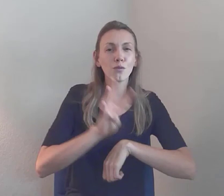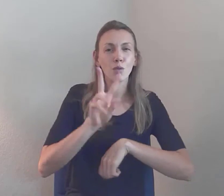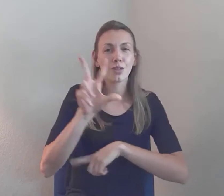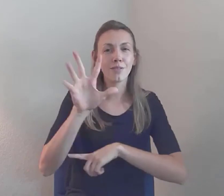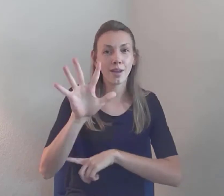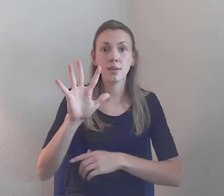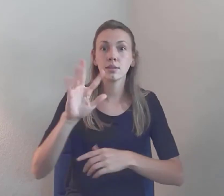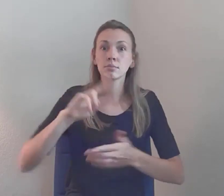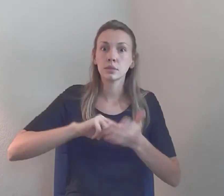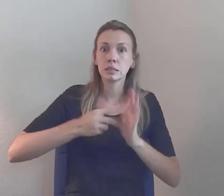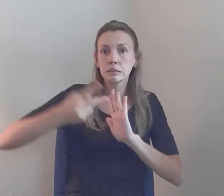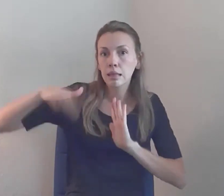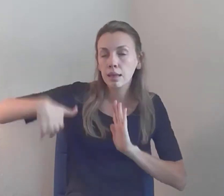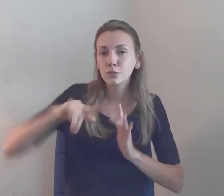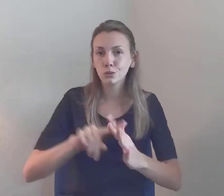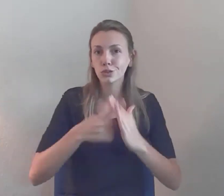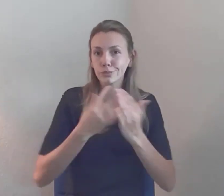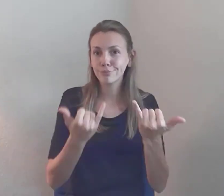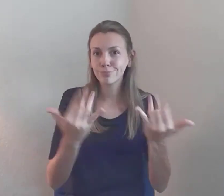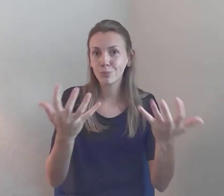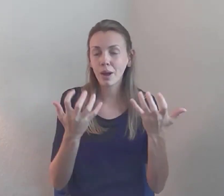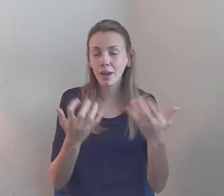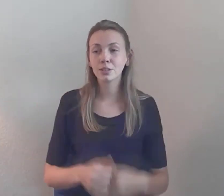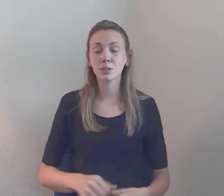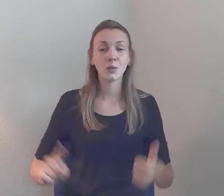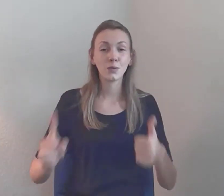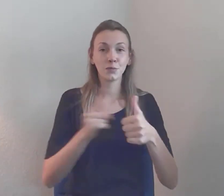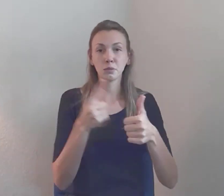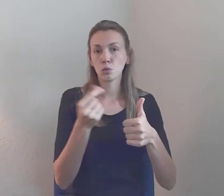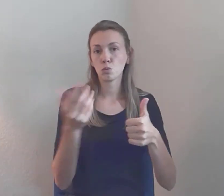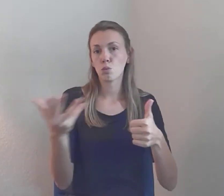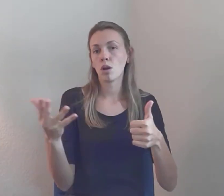Ohh... Ahh... I wanna thank everyone for